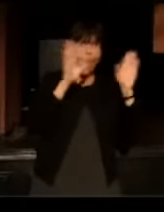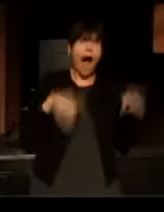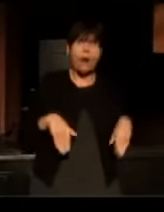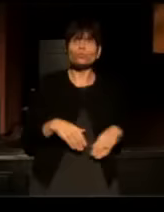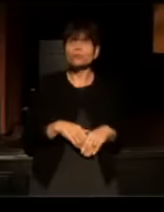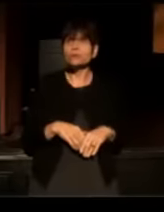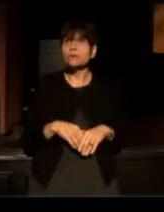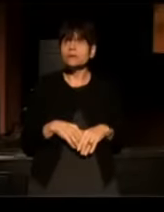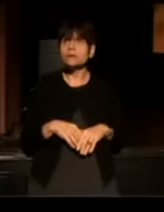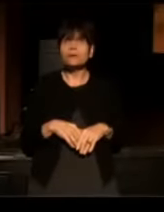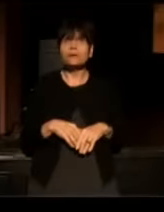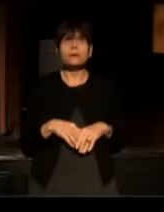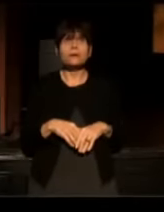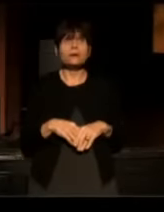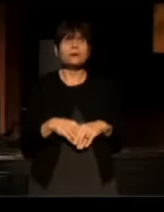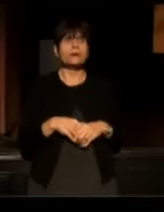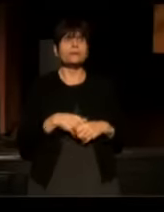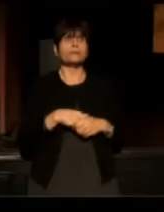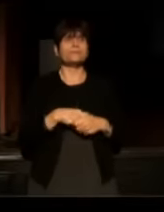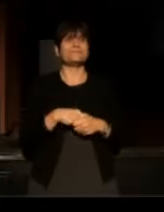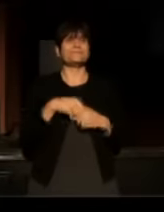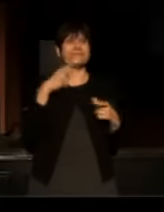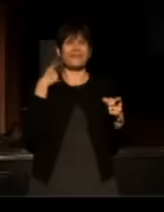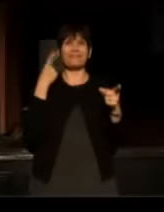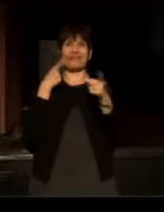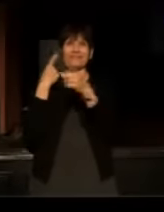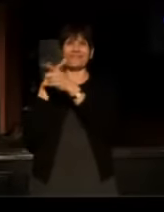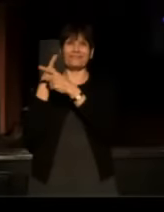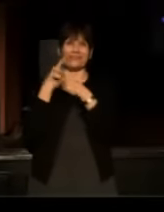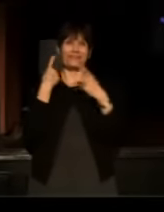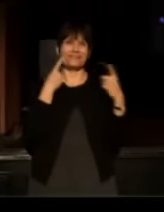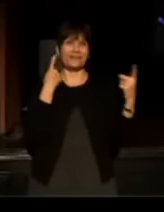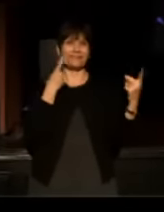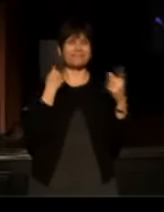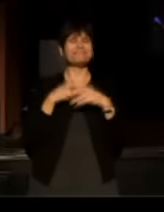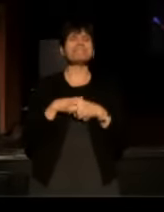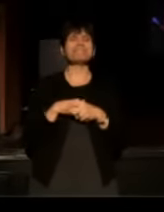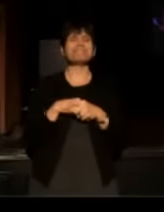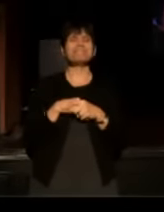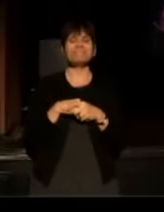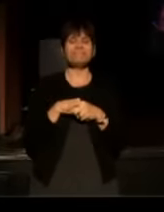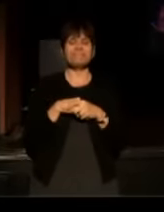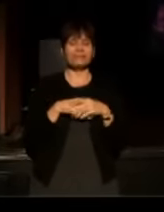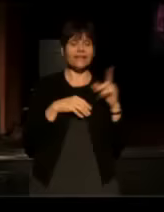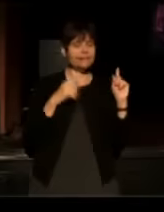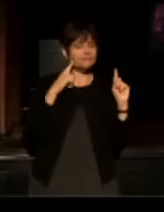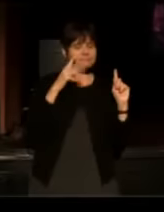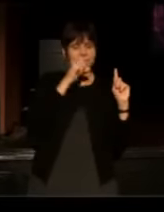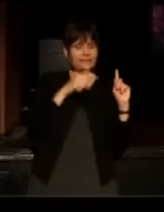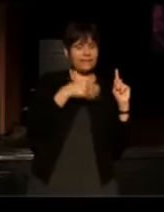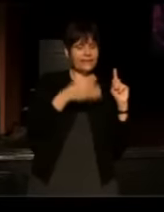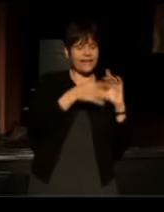We're still struggling you know, how do you create art, how do you make it liveable for our artists, how do we take care of our staff?